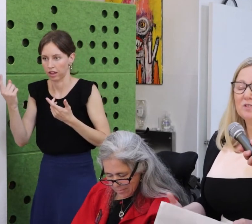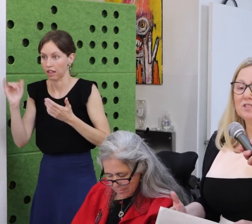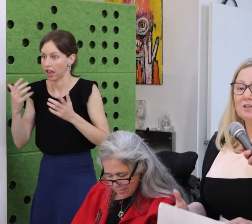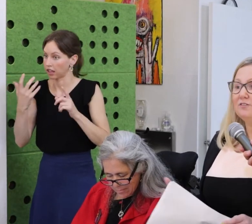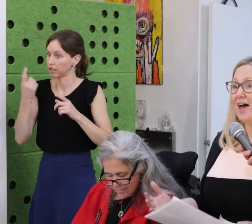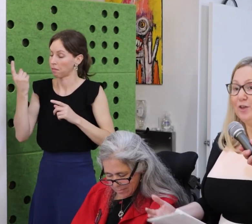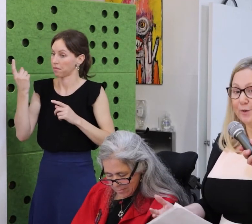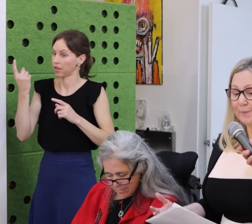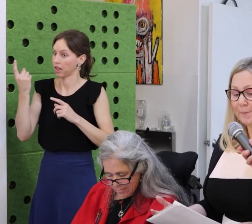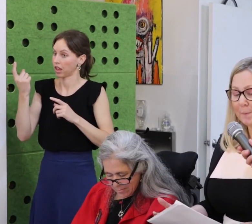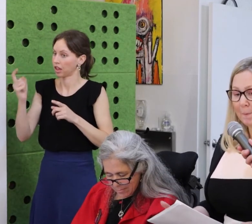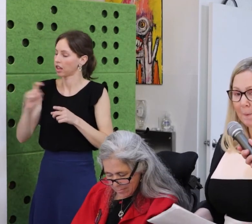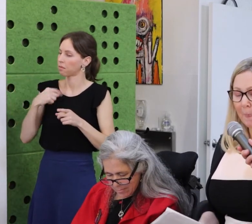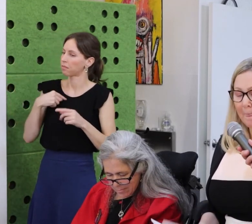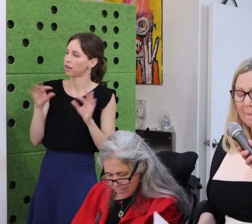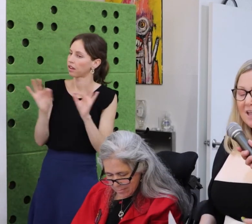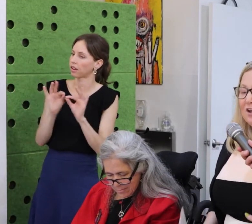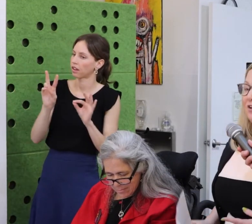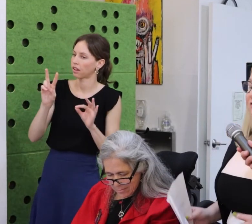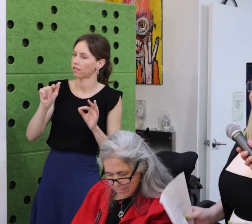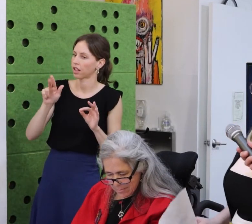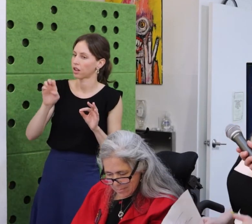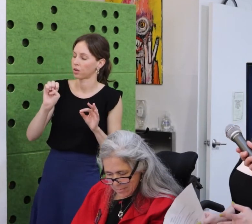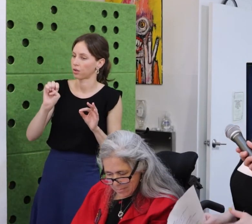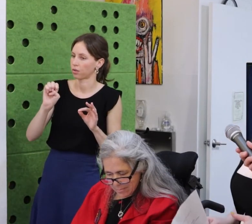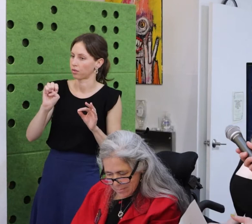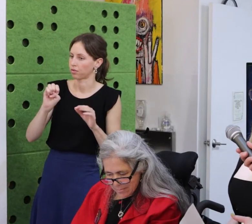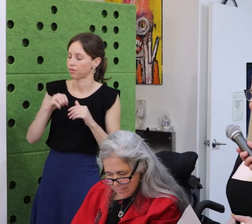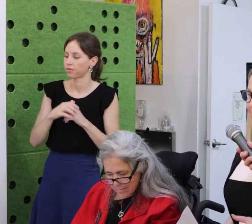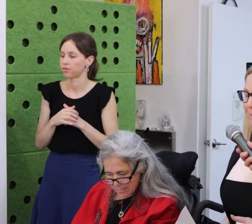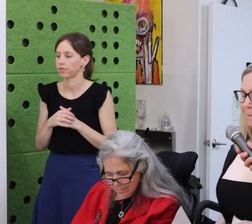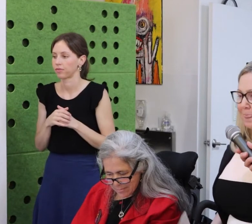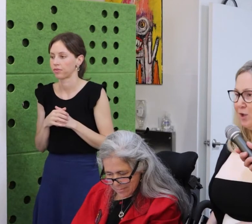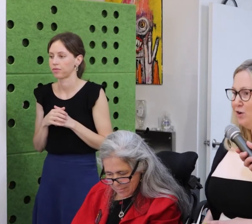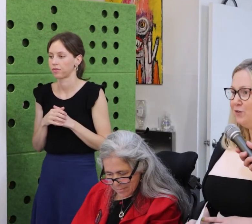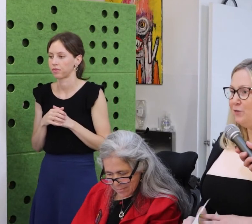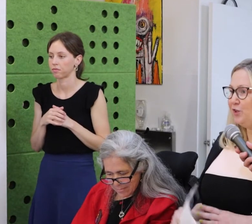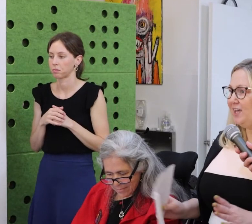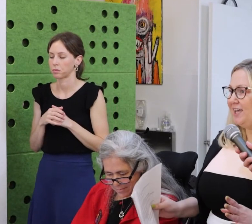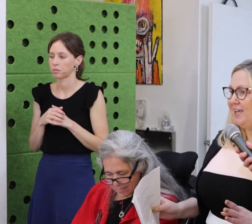In my mind other people could have epilepsy,